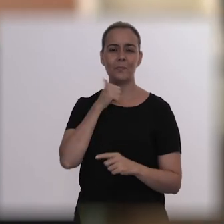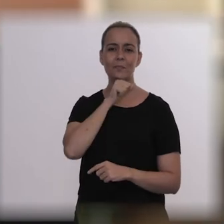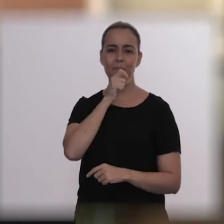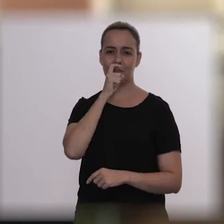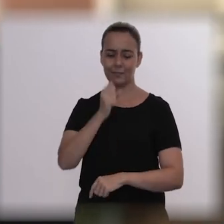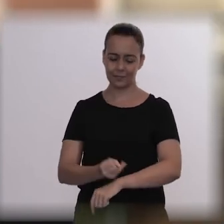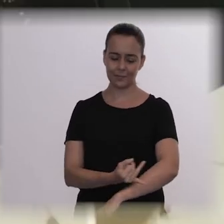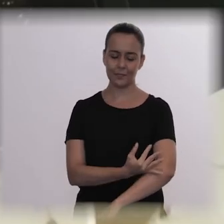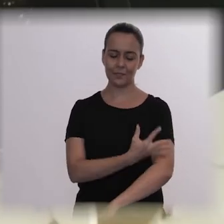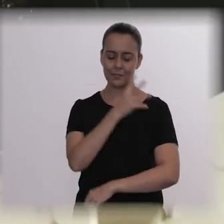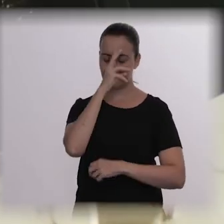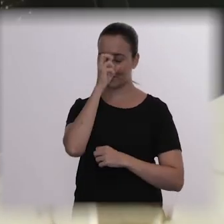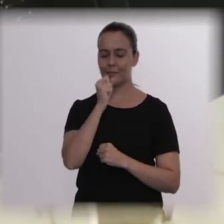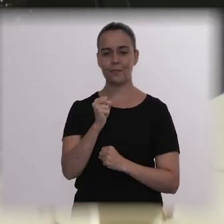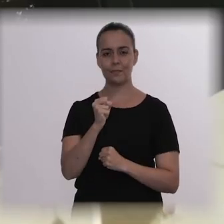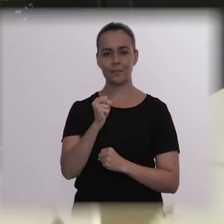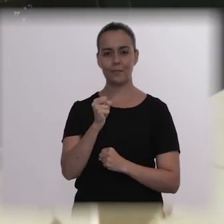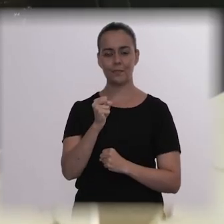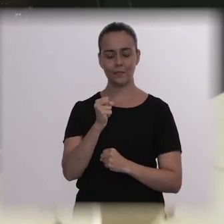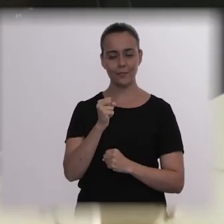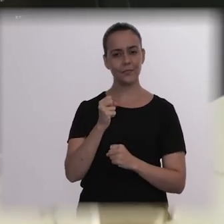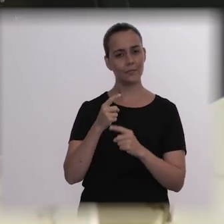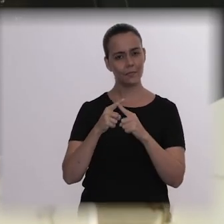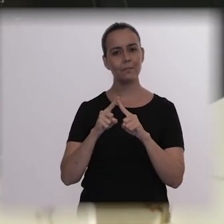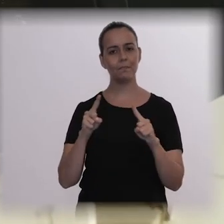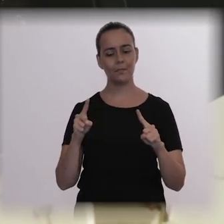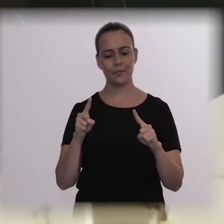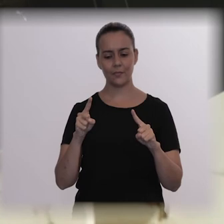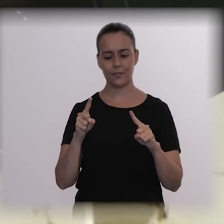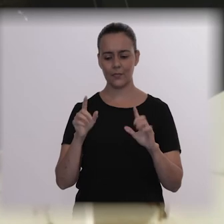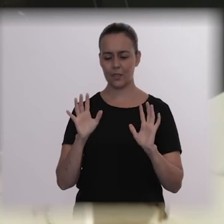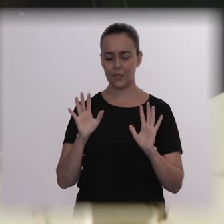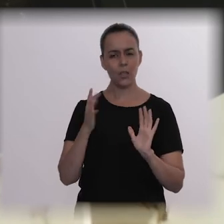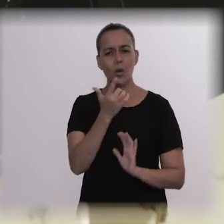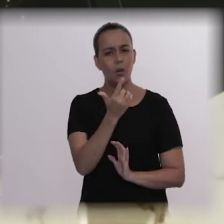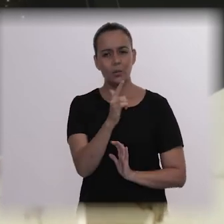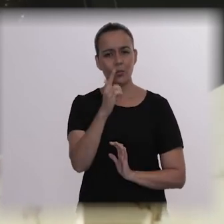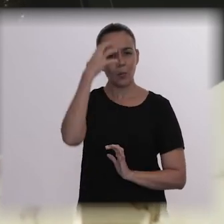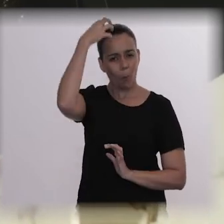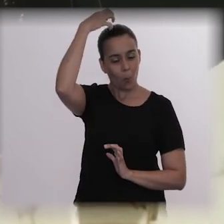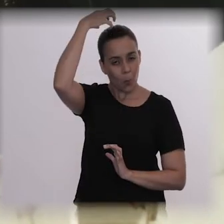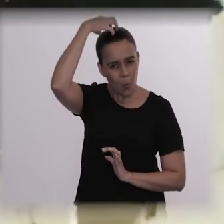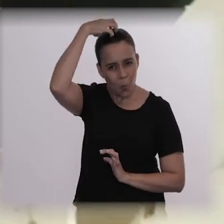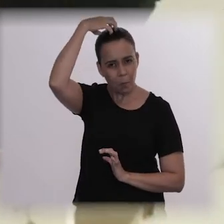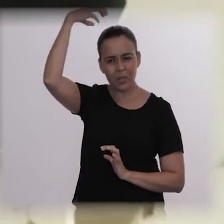Even if you don't consider blame, because I think they did the best they could,